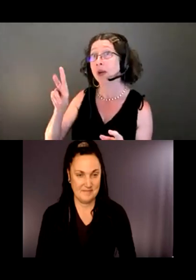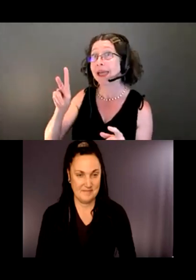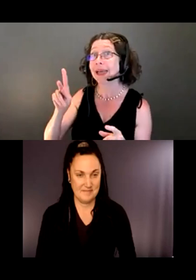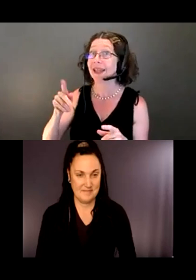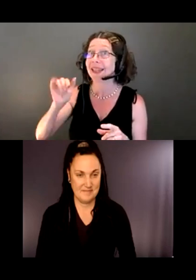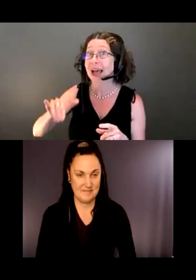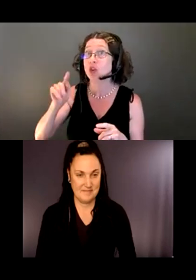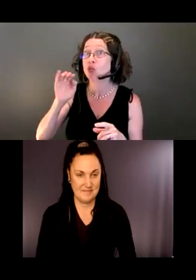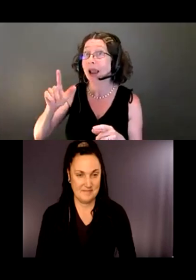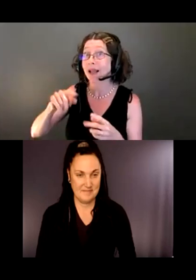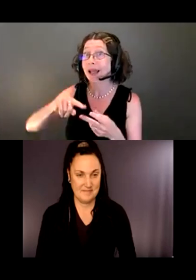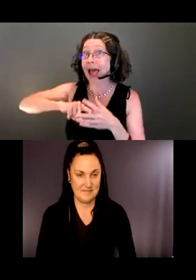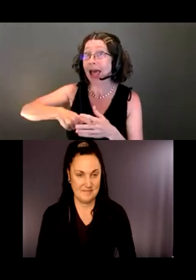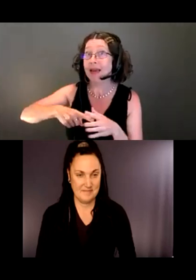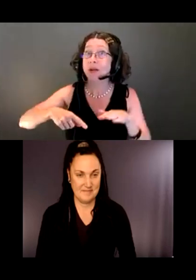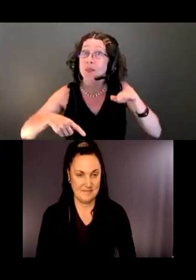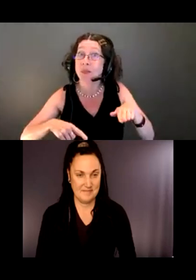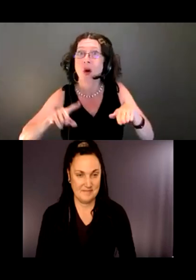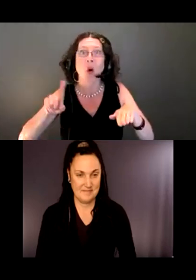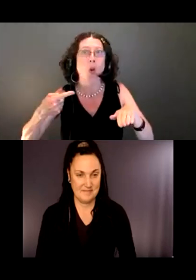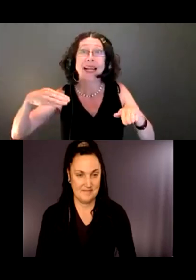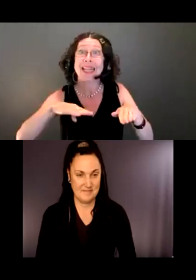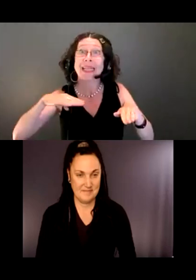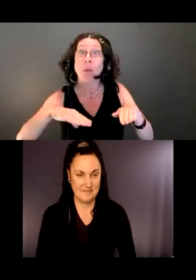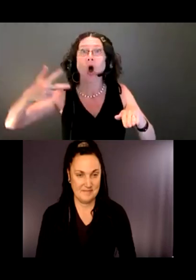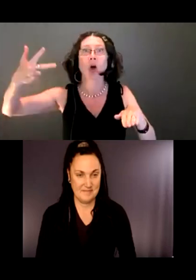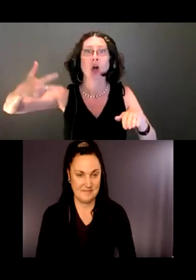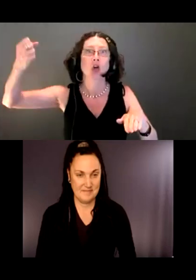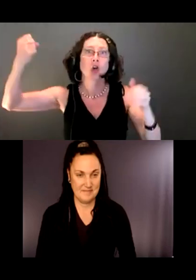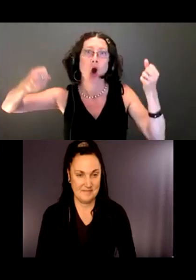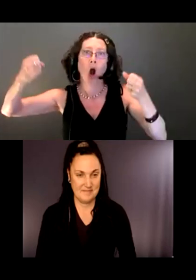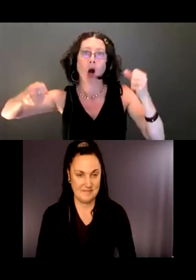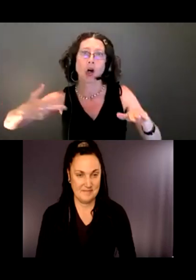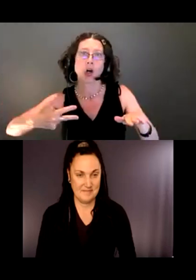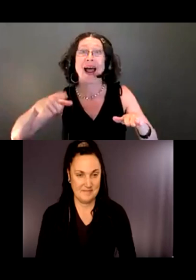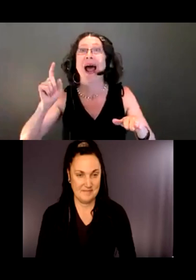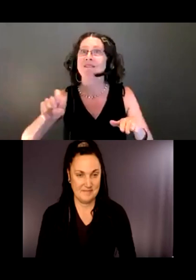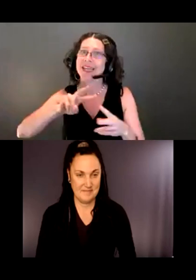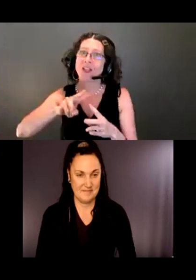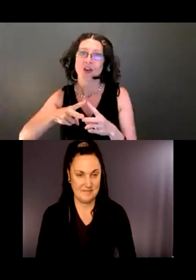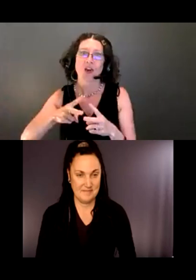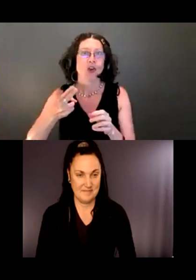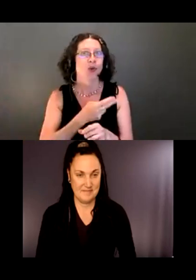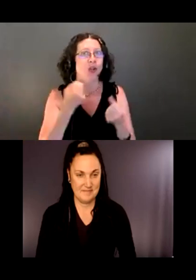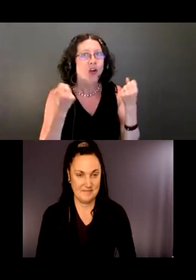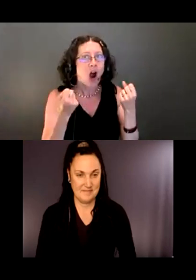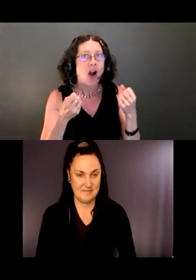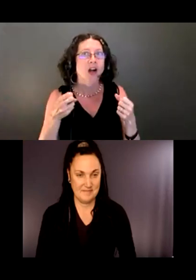So you either have to have a car, ride with somebody else, or you have to use a ride-share service.